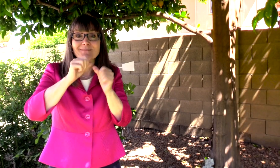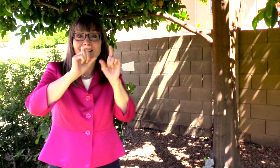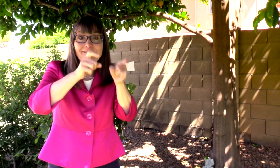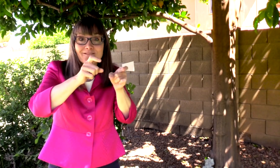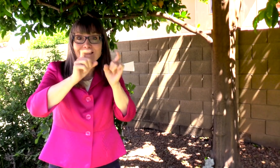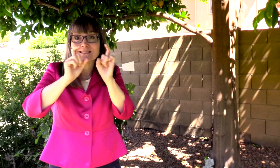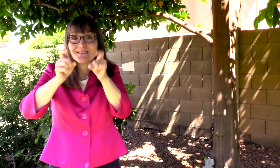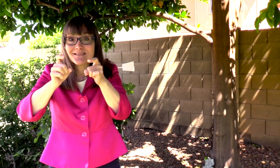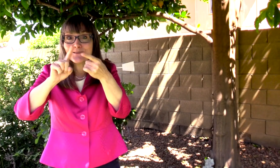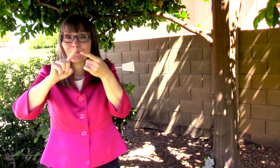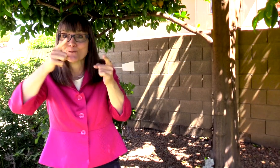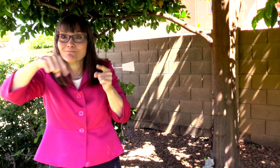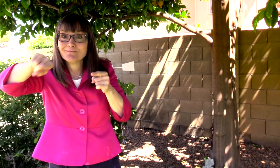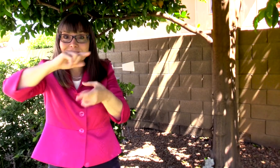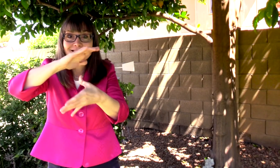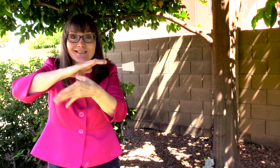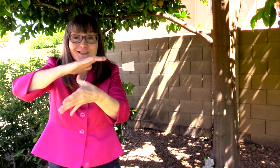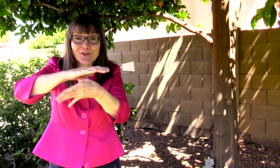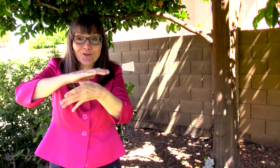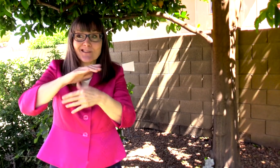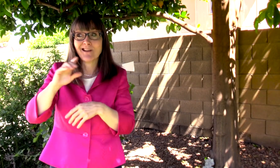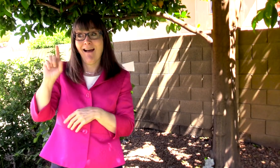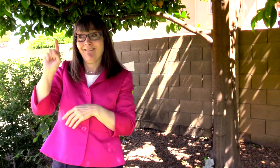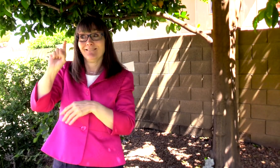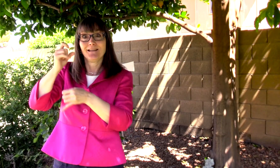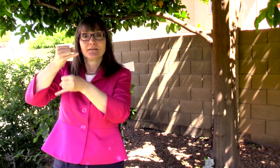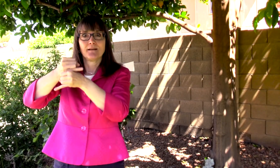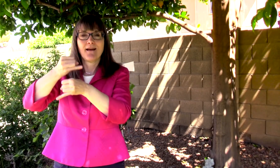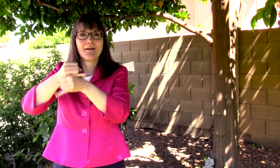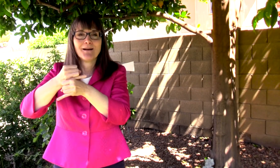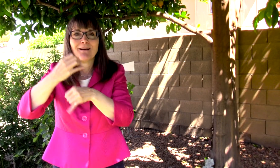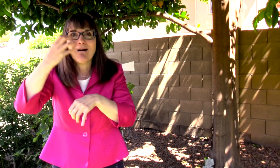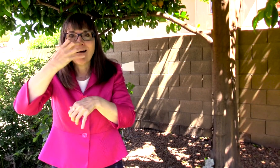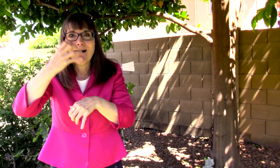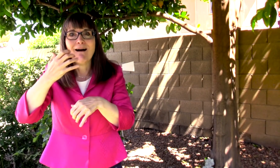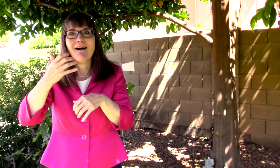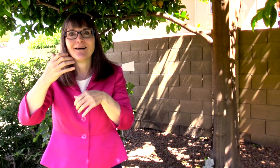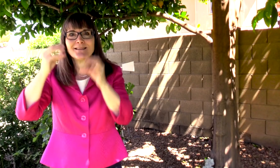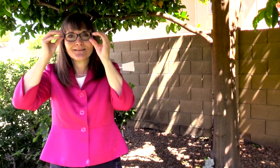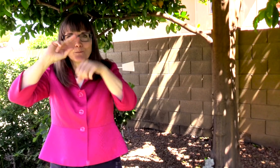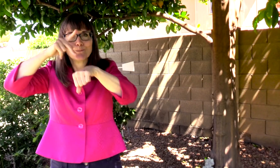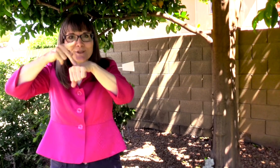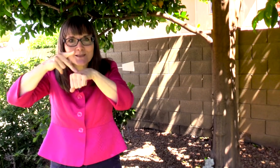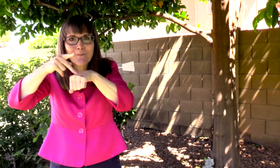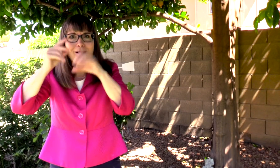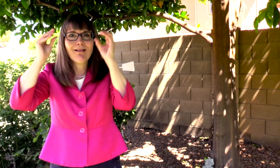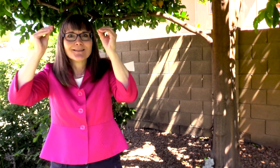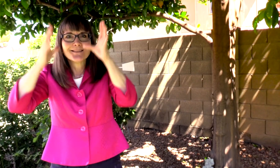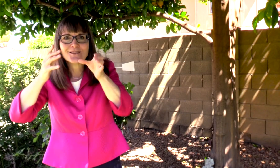TO EACH OF THE SENIORS. PHOENIX CAMPUS TEACHERS AND PRINCIPAL ALL